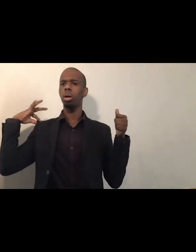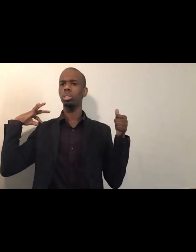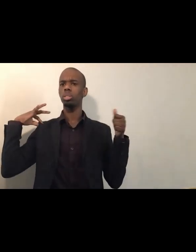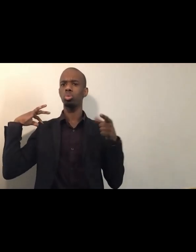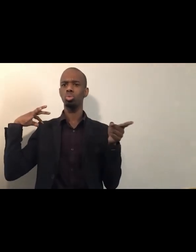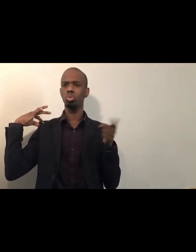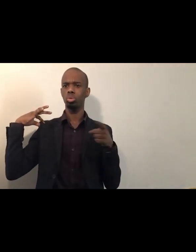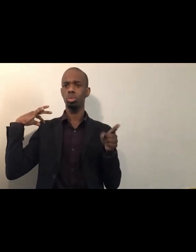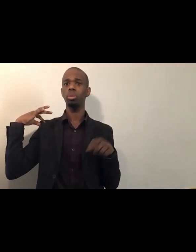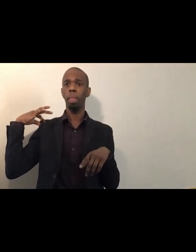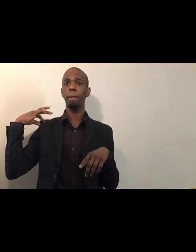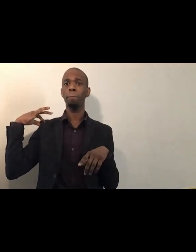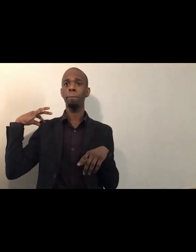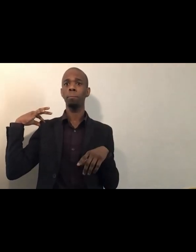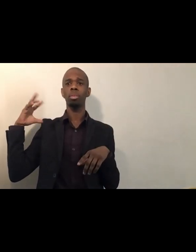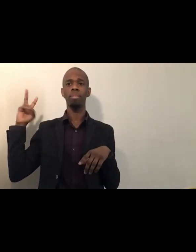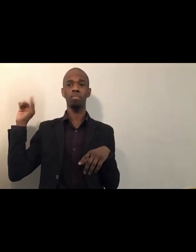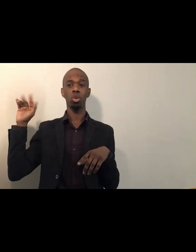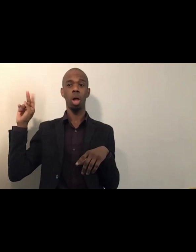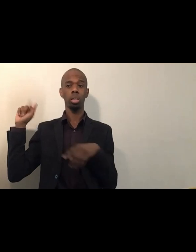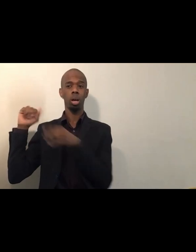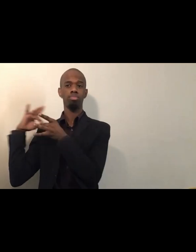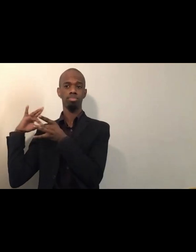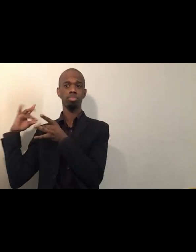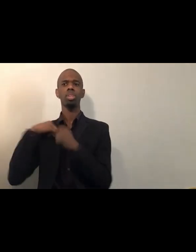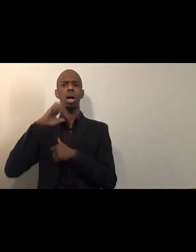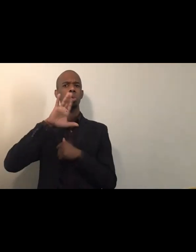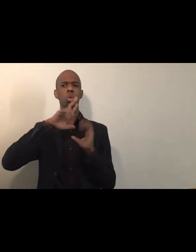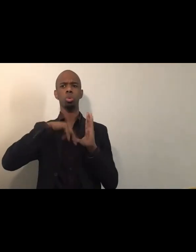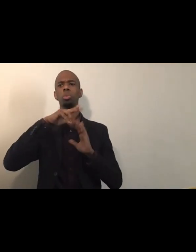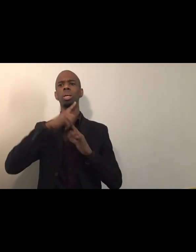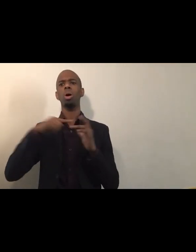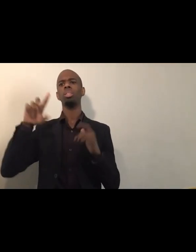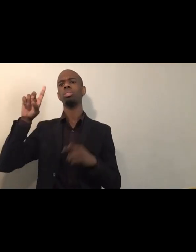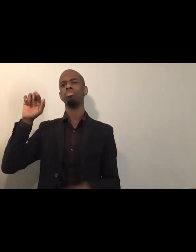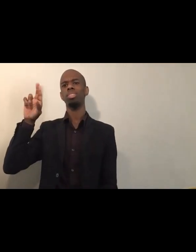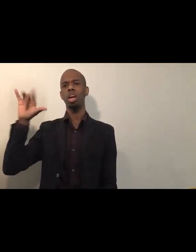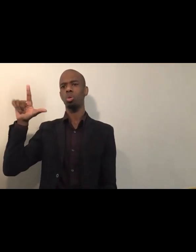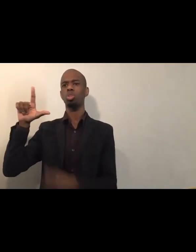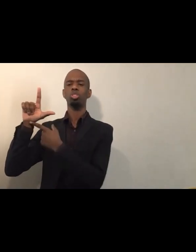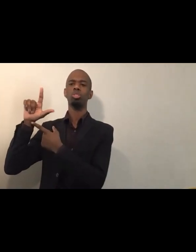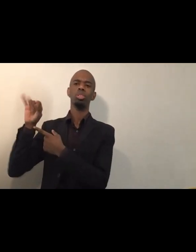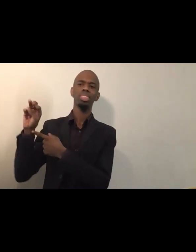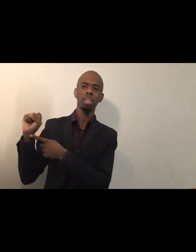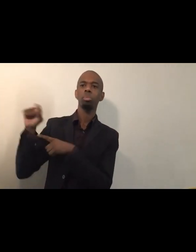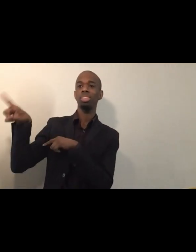[Yolanda] I'll read what Daryl James wrote, since he didn't raise his hand, and I'm gonna read it for him.